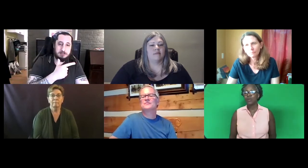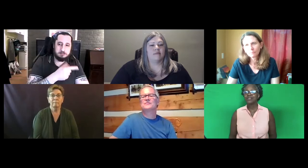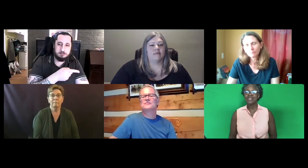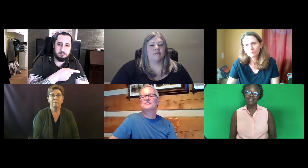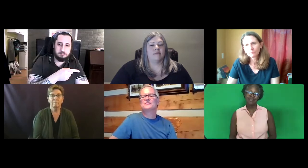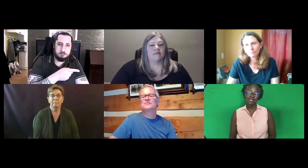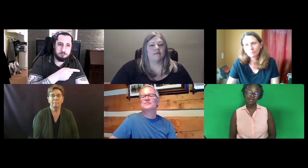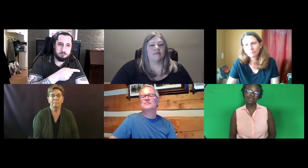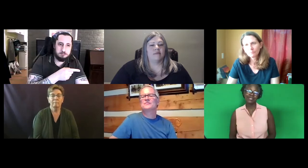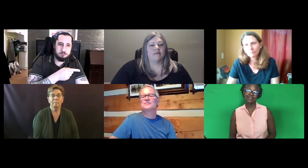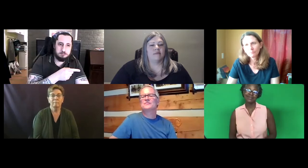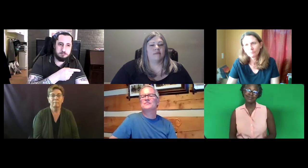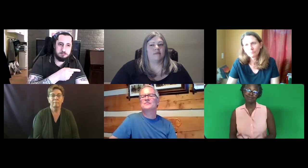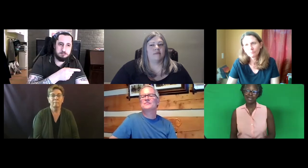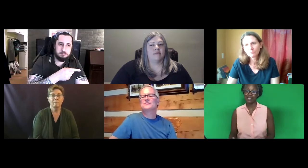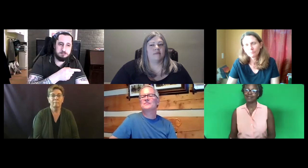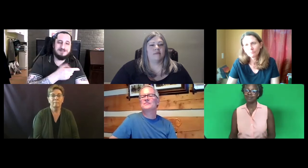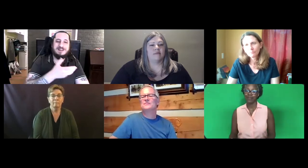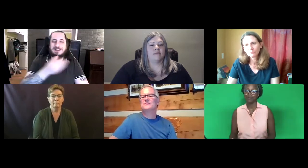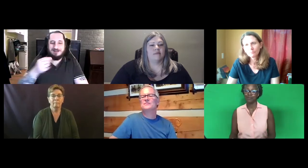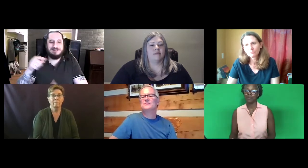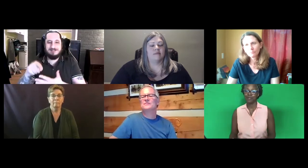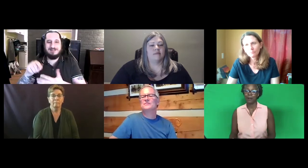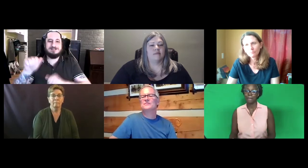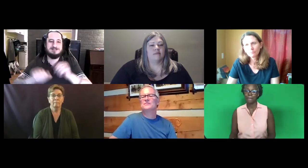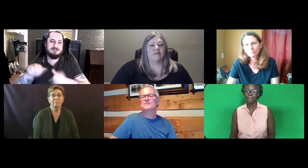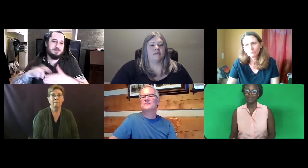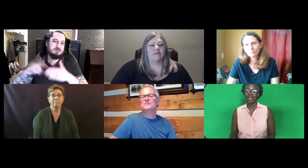What's their experience rating other people?